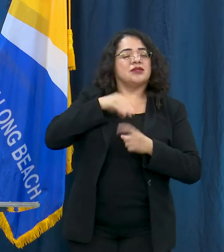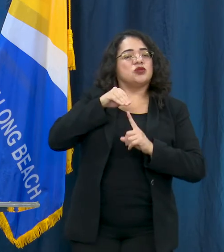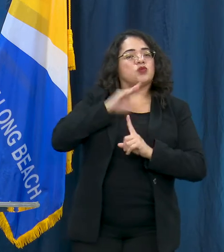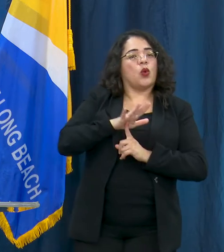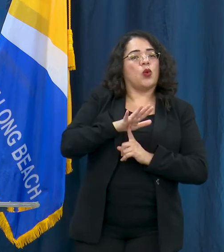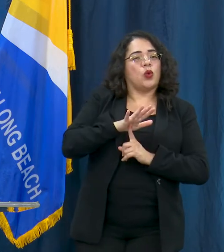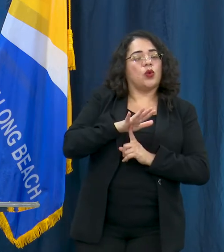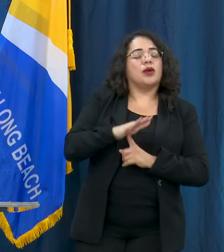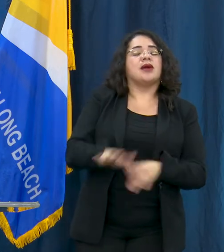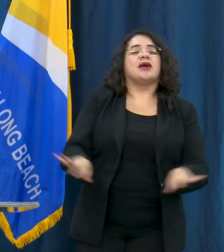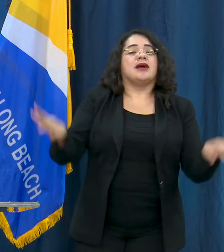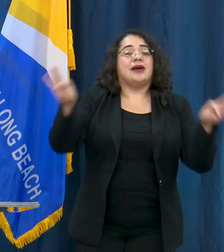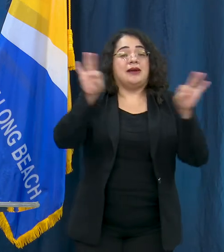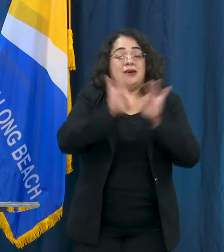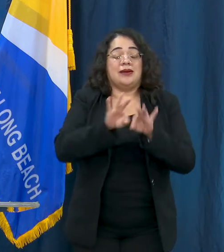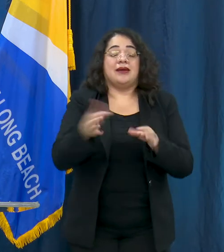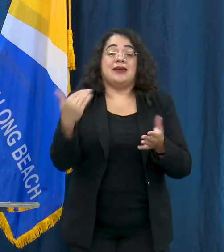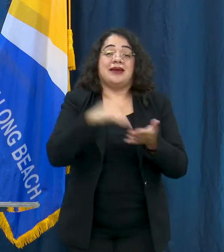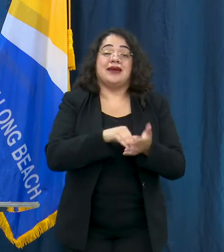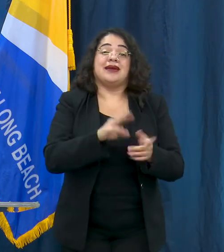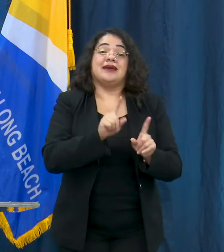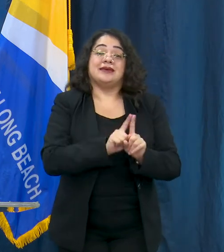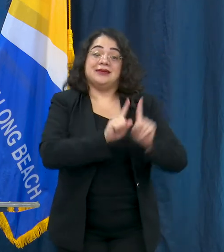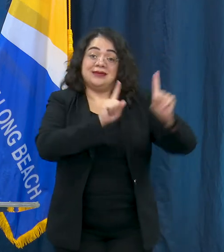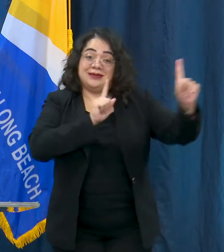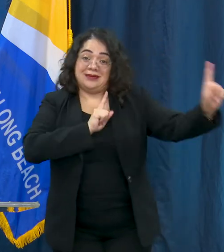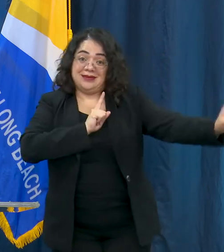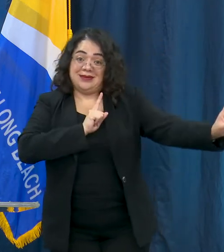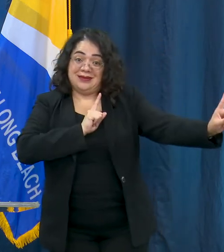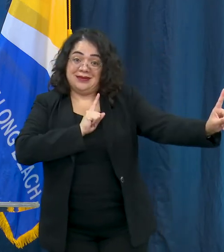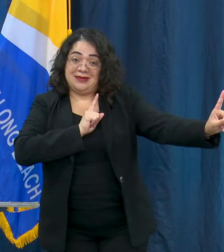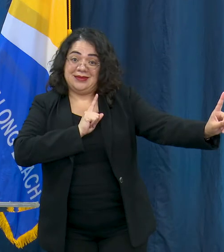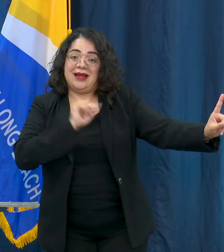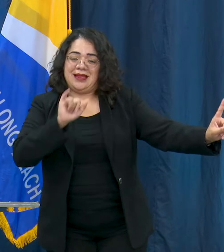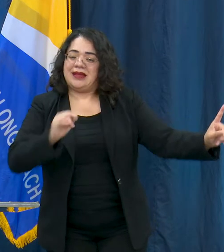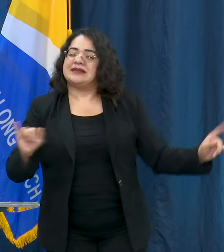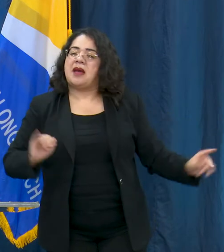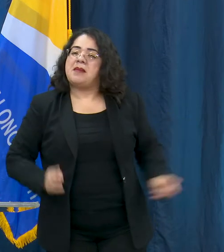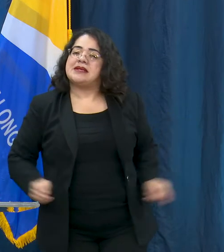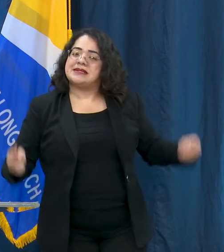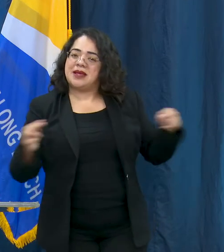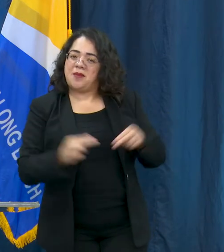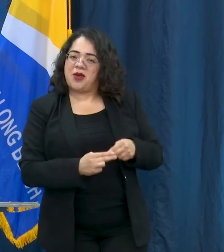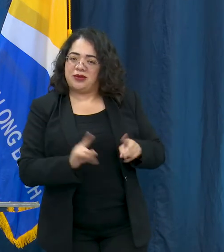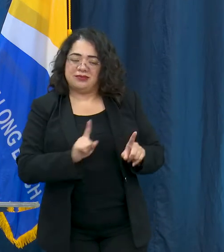so that's the proximity seat-belt. The closer you are to other people who